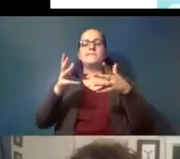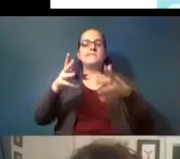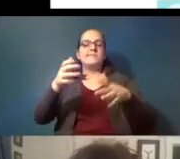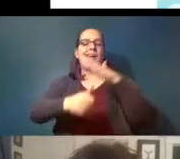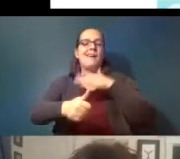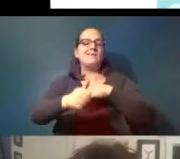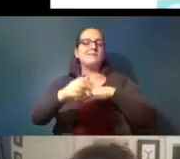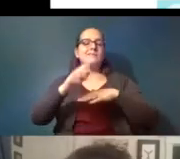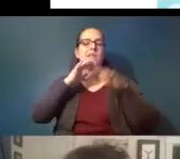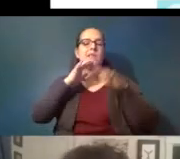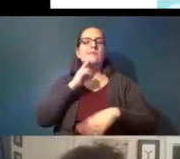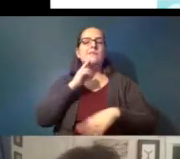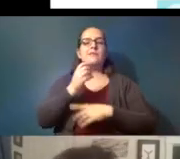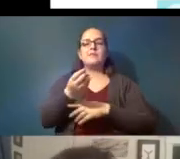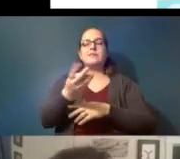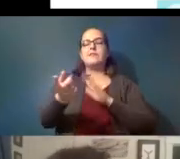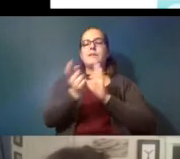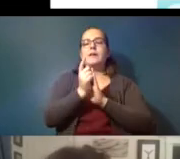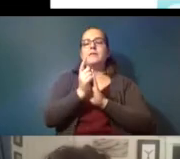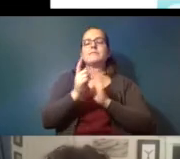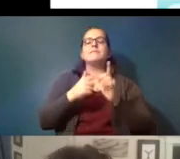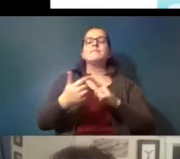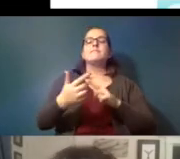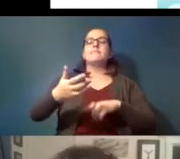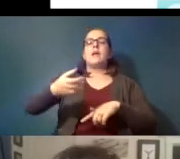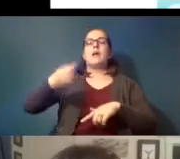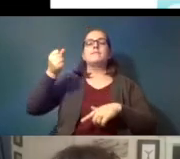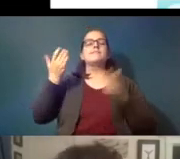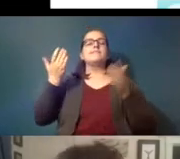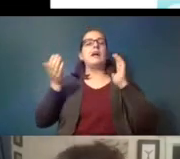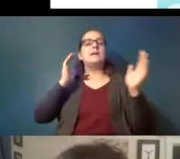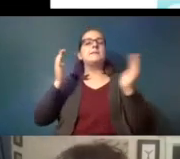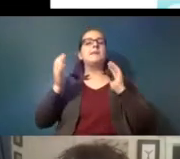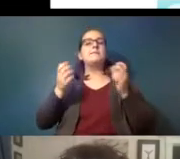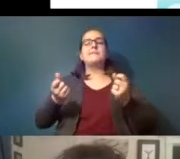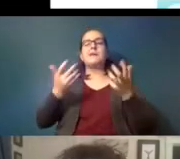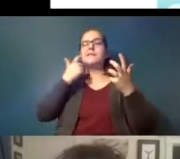months and then grab them back out and they were comparing how much they had broken down and it was